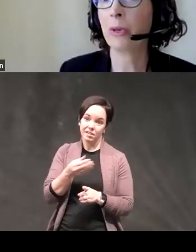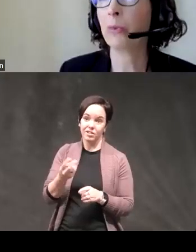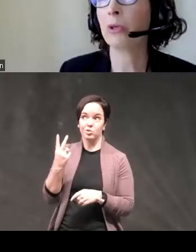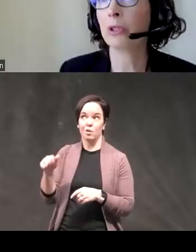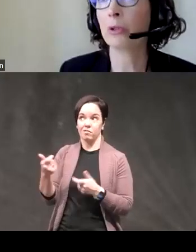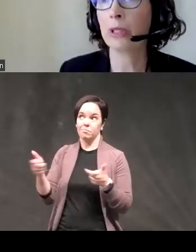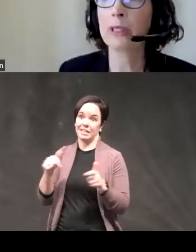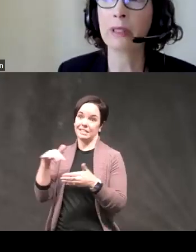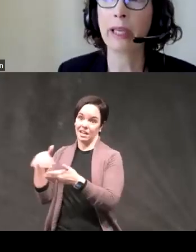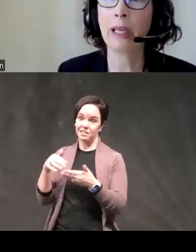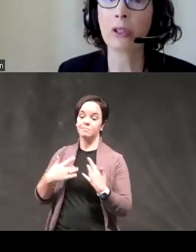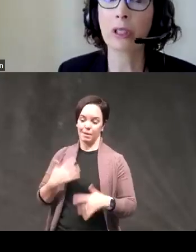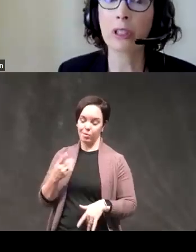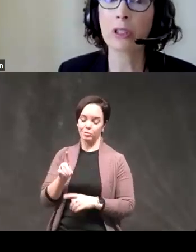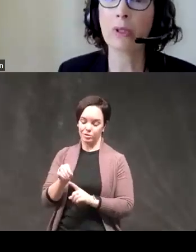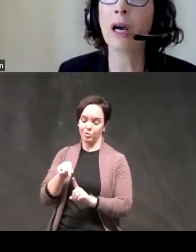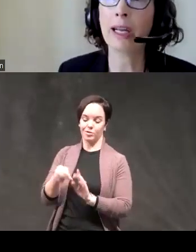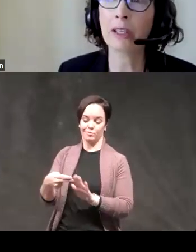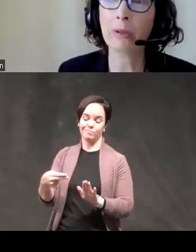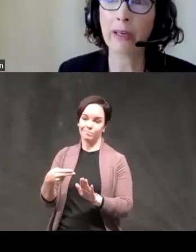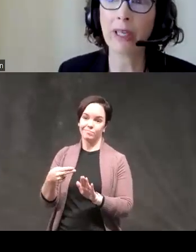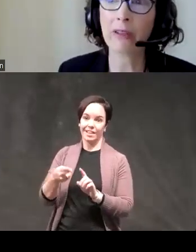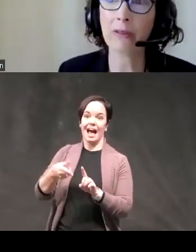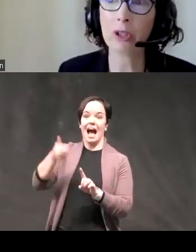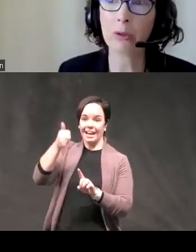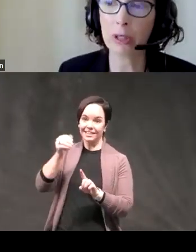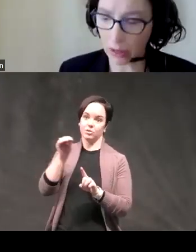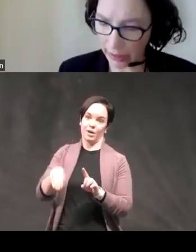bipolar disorder is the psychiatric condition with the highest rate of death from suicide